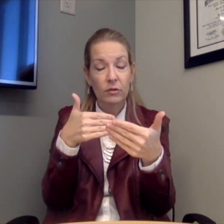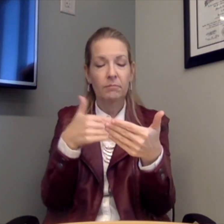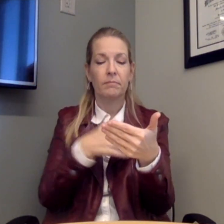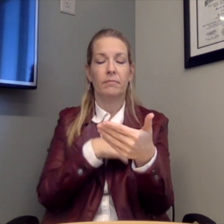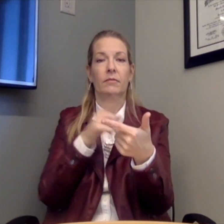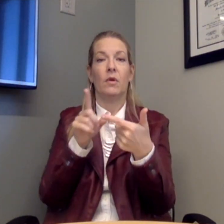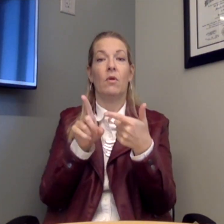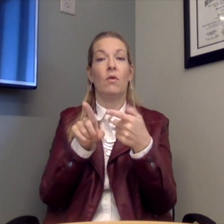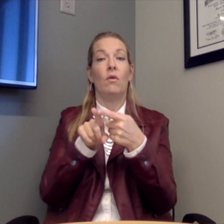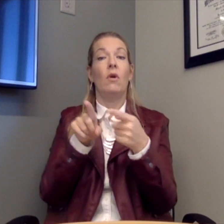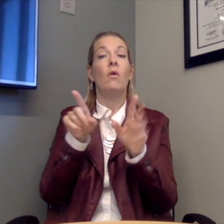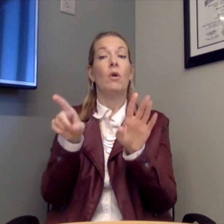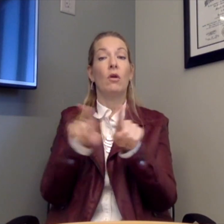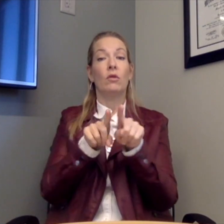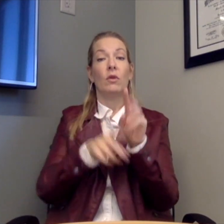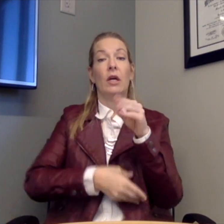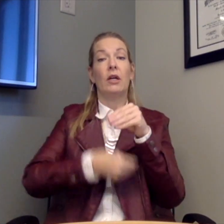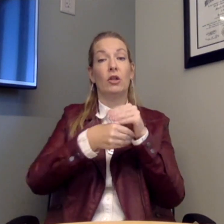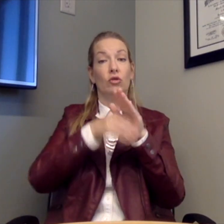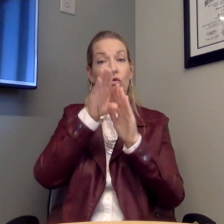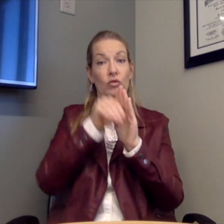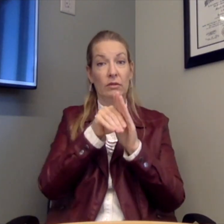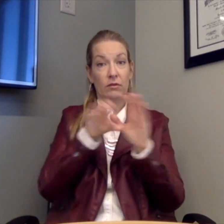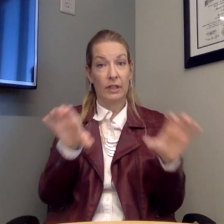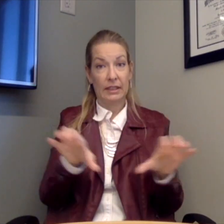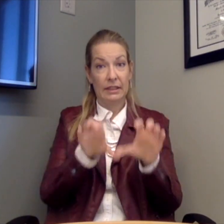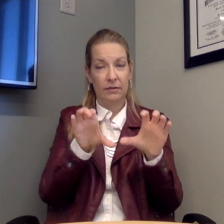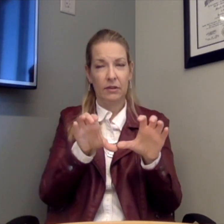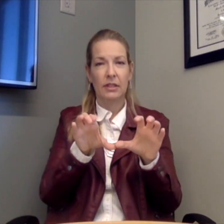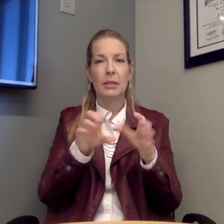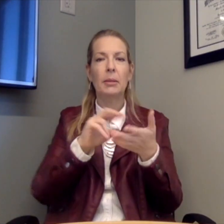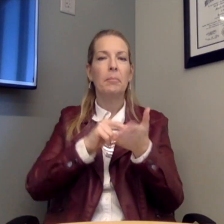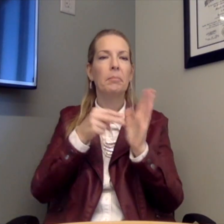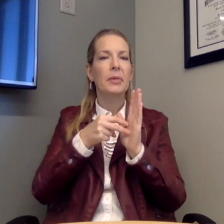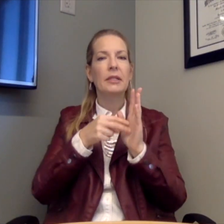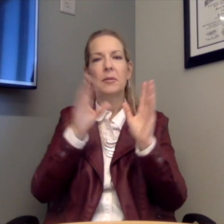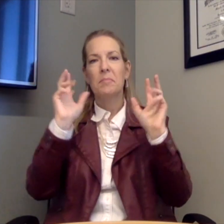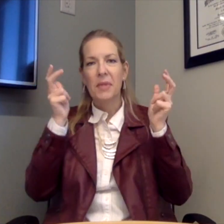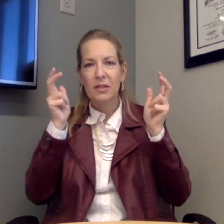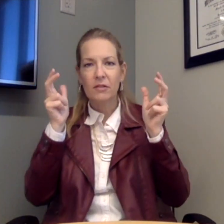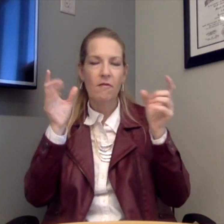their classroom. We also have added extracurricular activities. That means